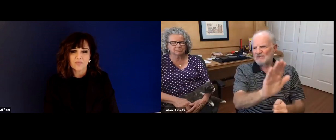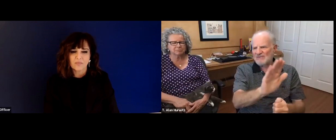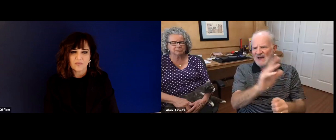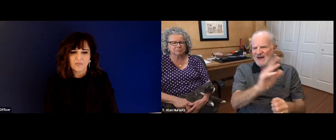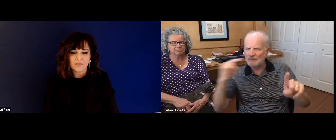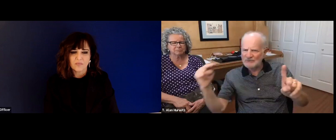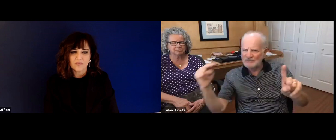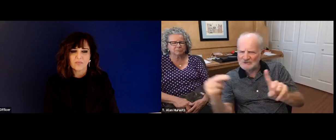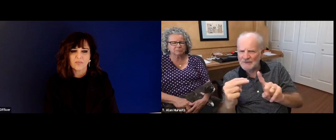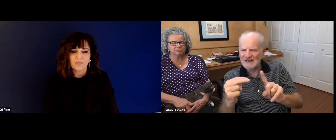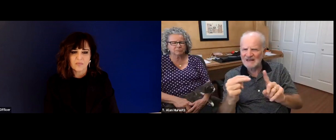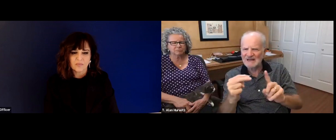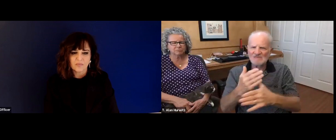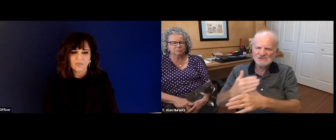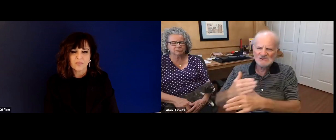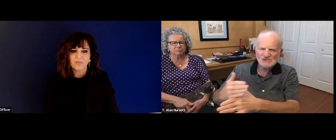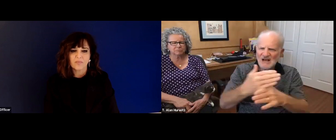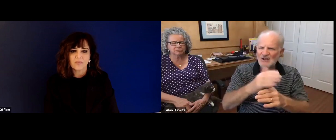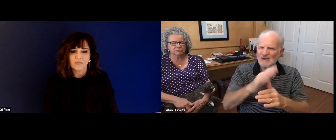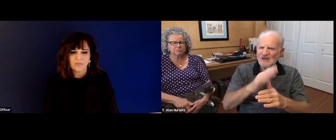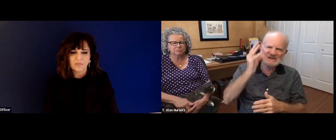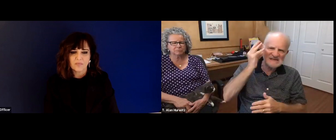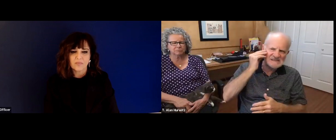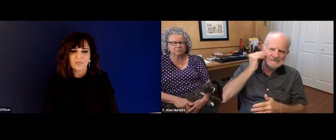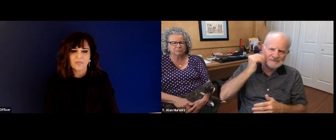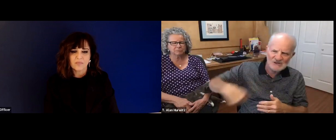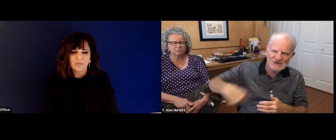were successful in their various careers and fields, and I was